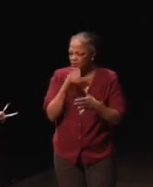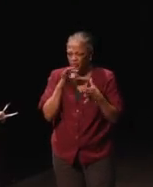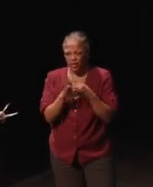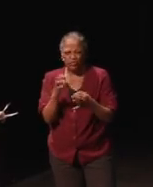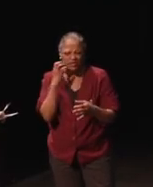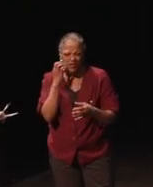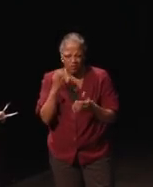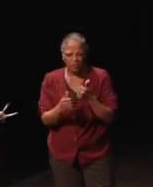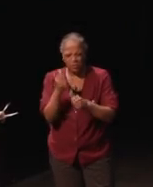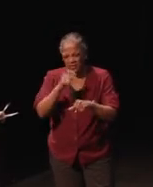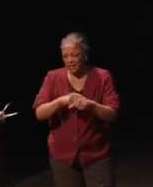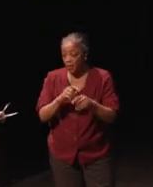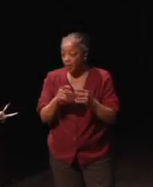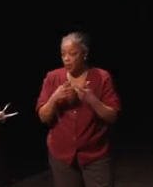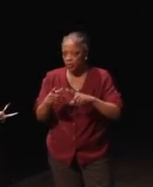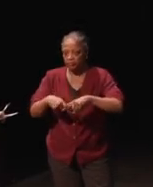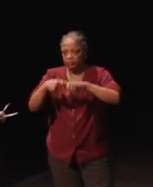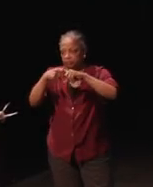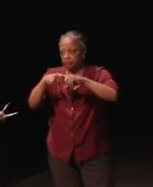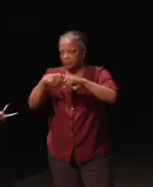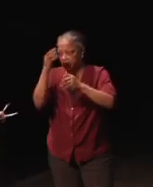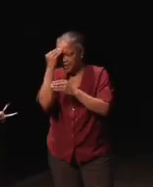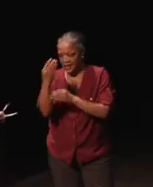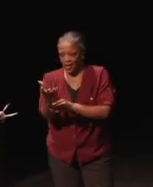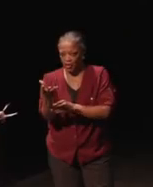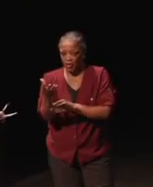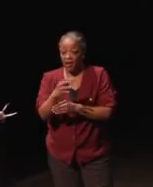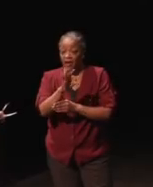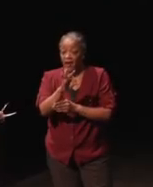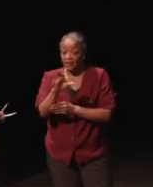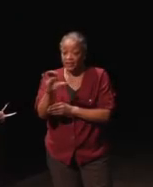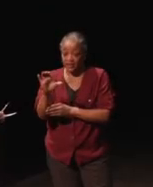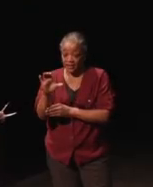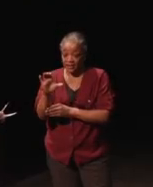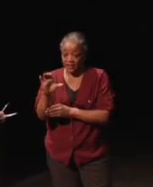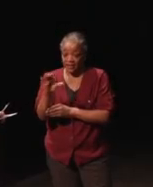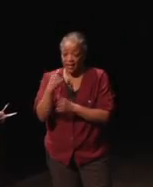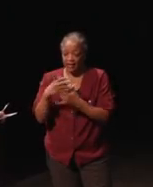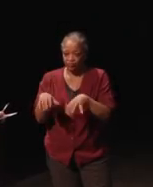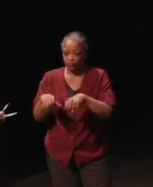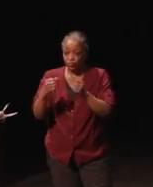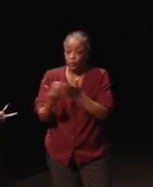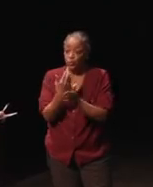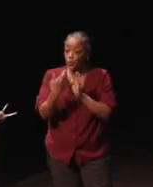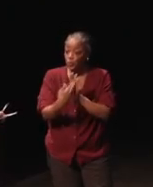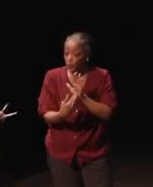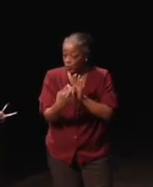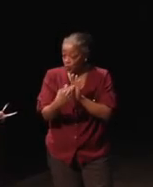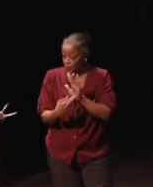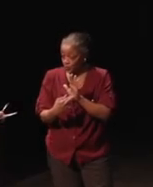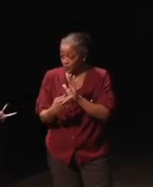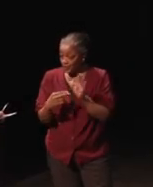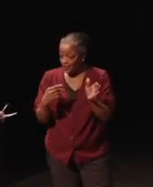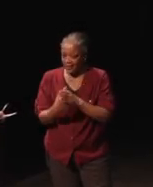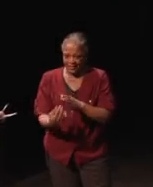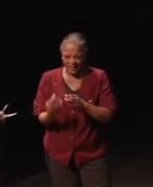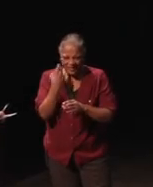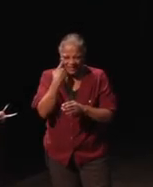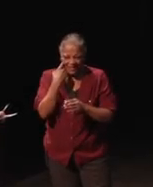but I wanted to take a pause and just let you know that the FCC has adopted new rules. In fact, these were the last rules ever to be